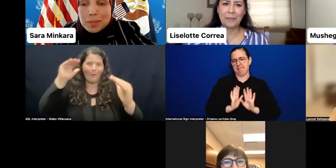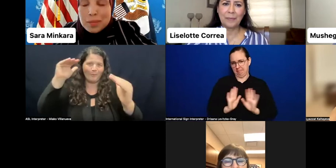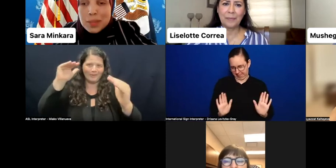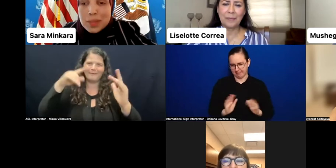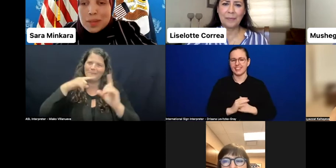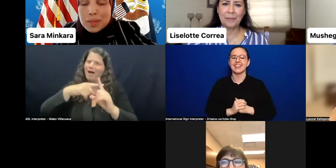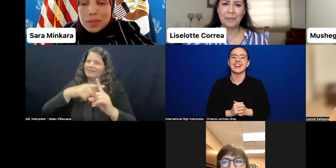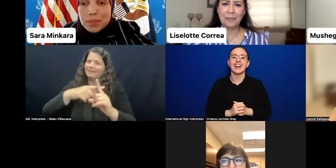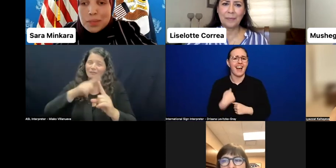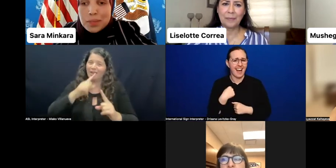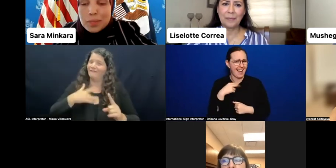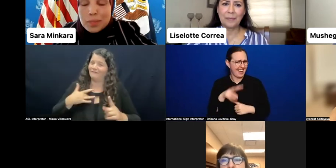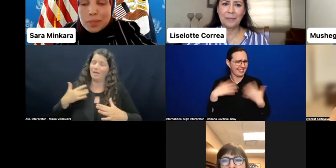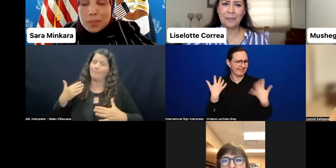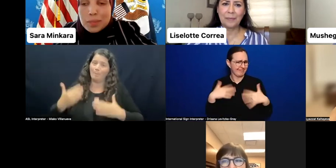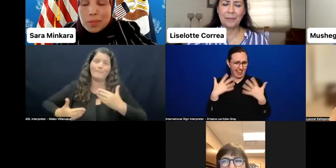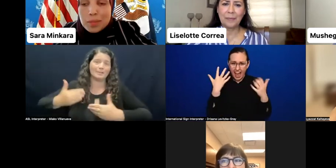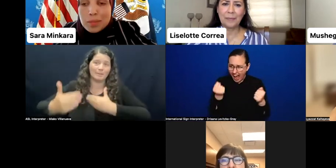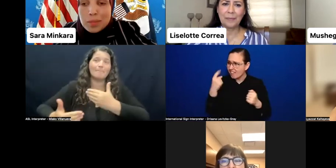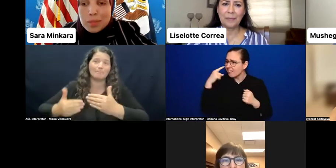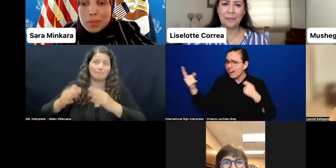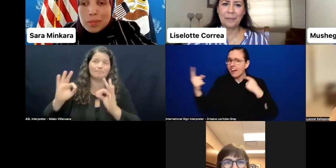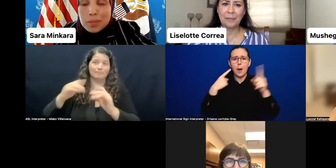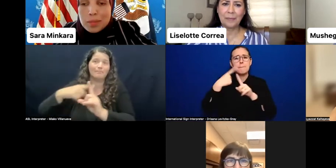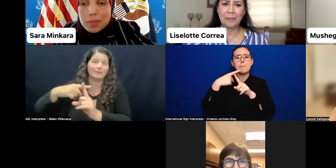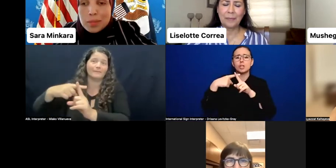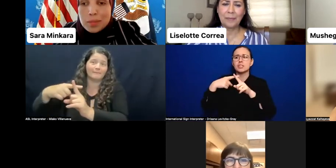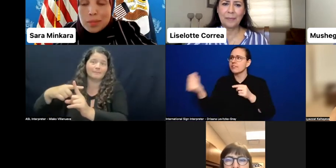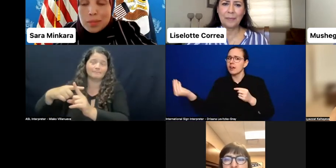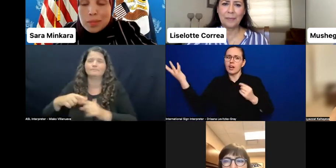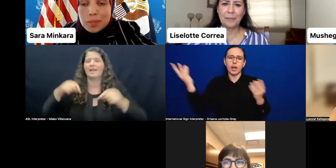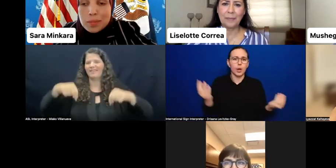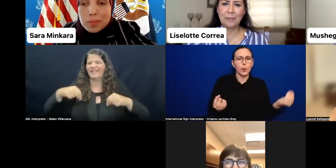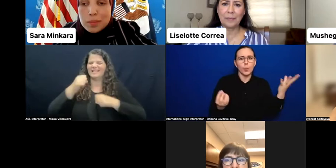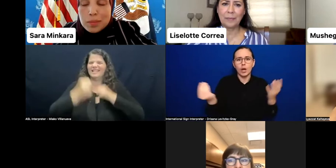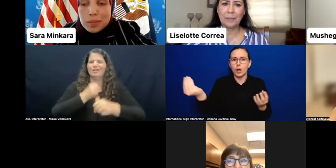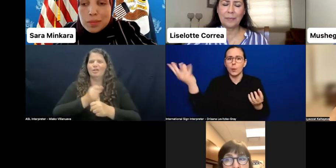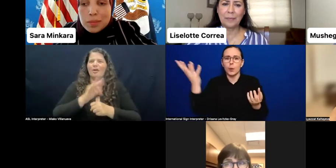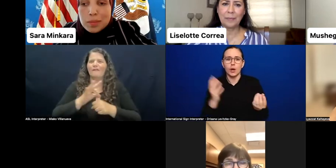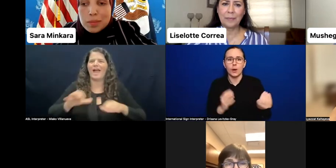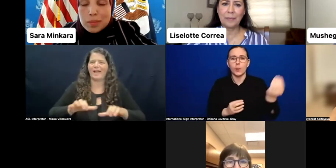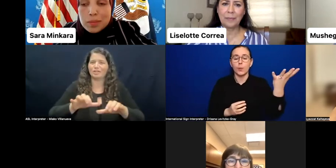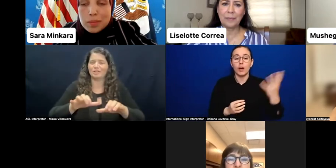During this year of action, the United States is gathering information through events such as this one